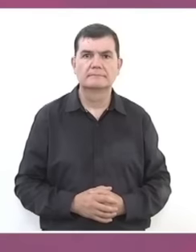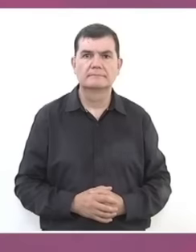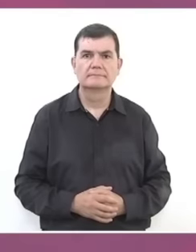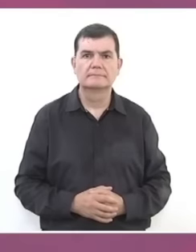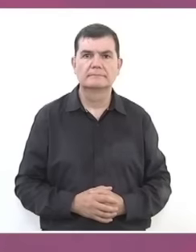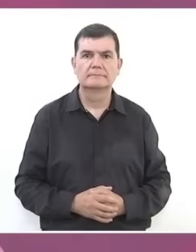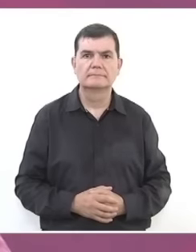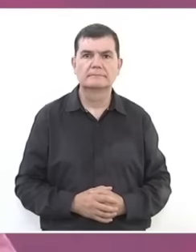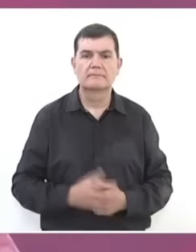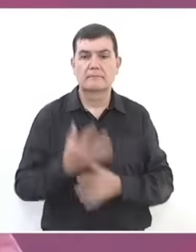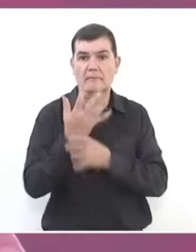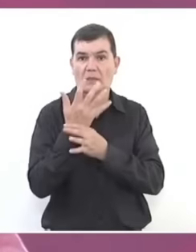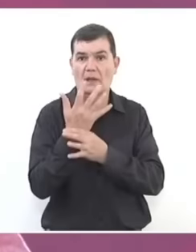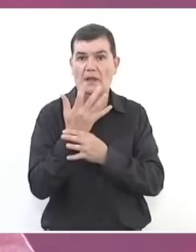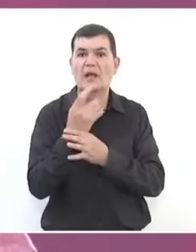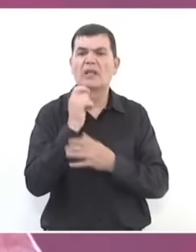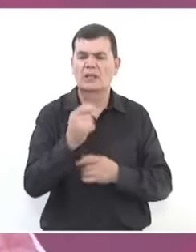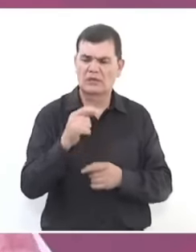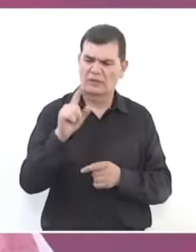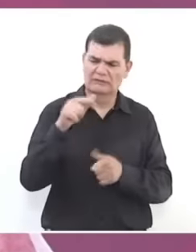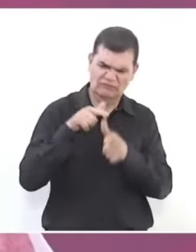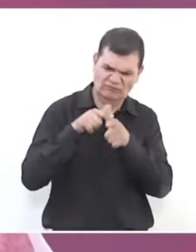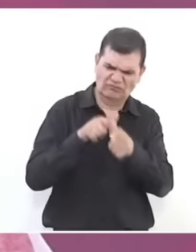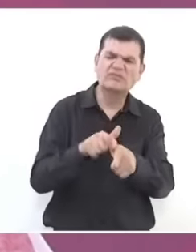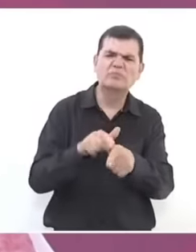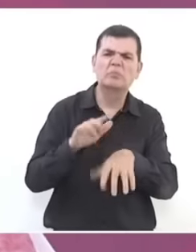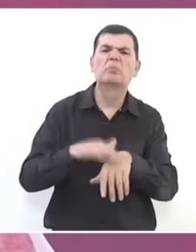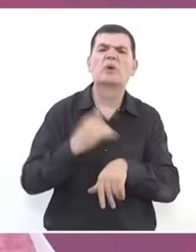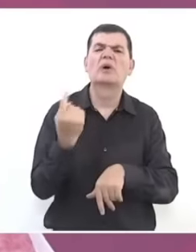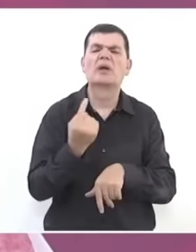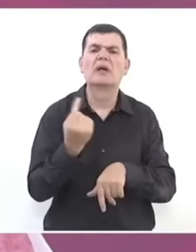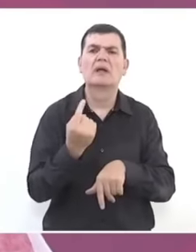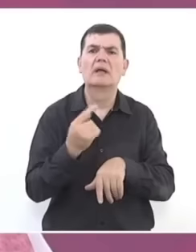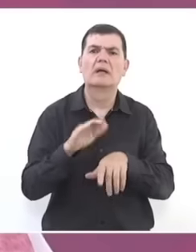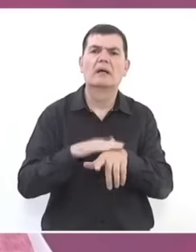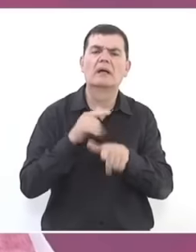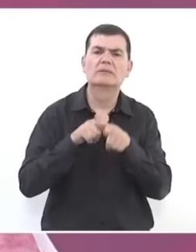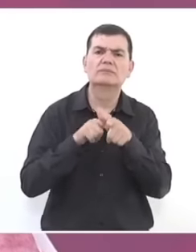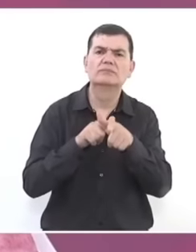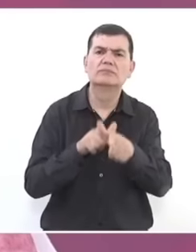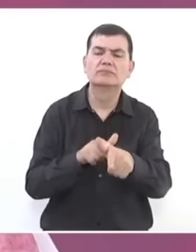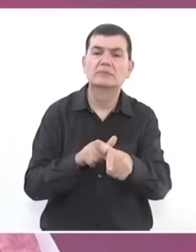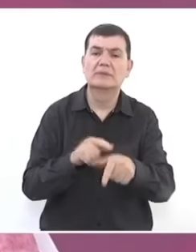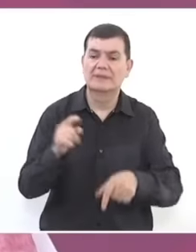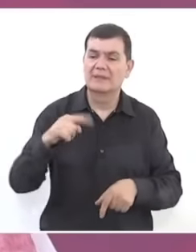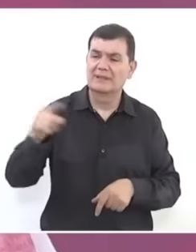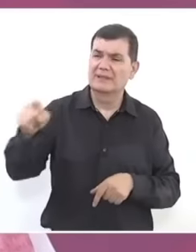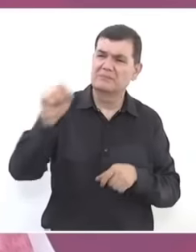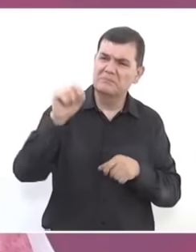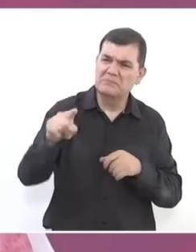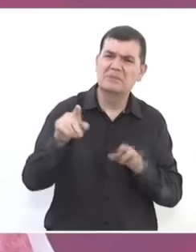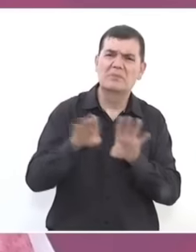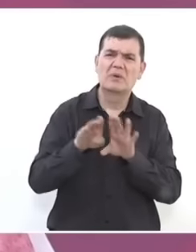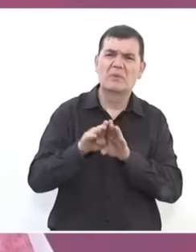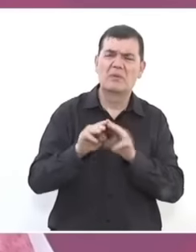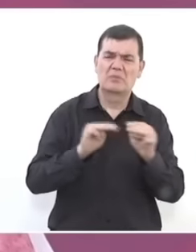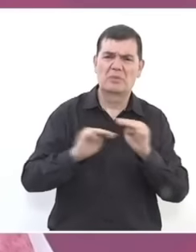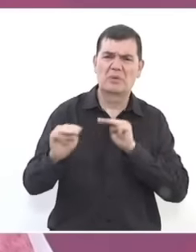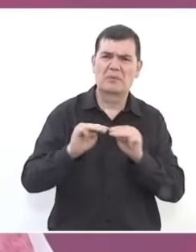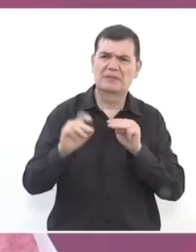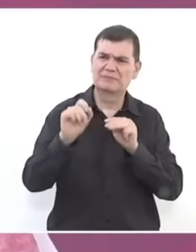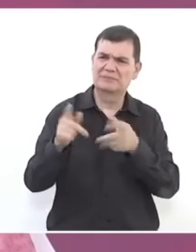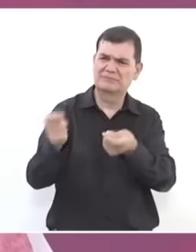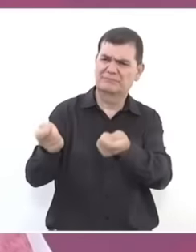I say that it is continuity because we are part of a movement